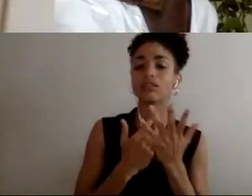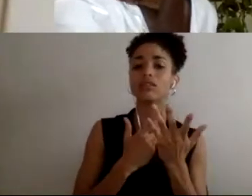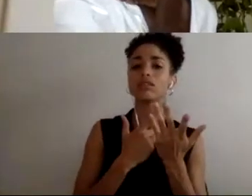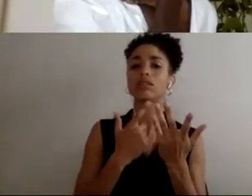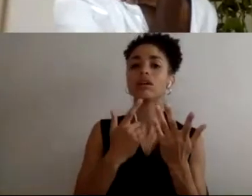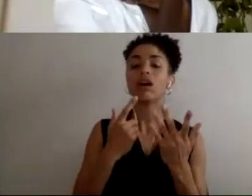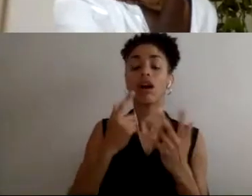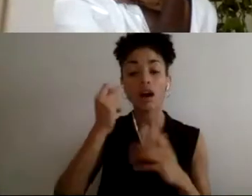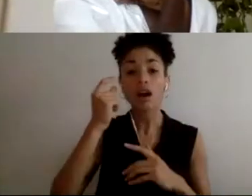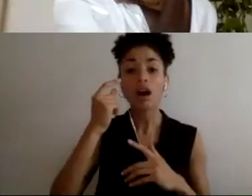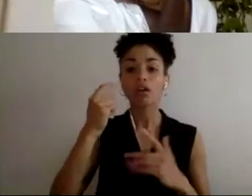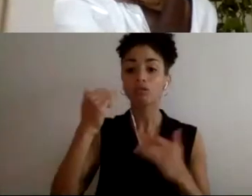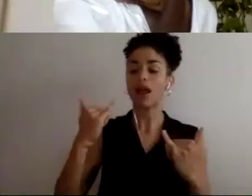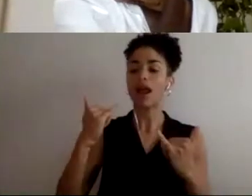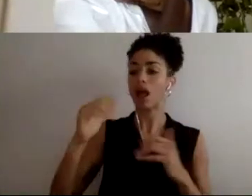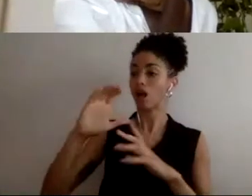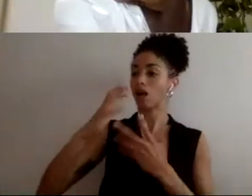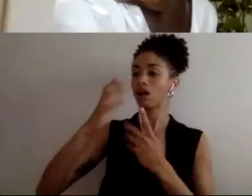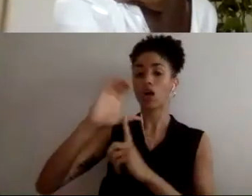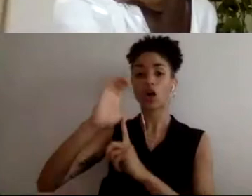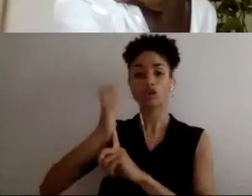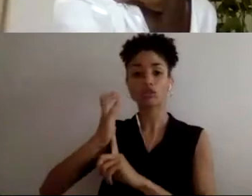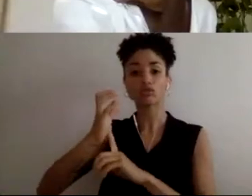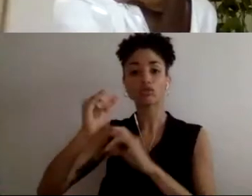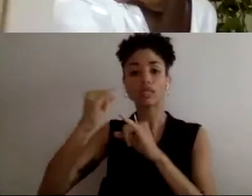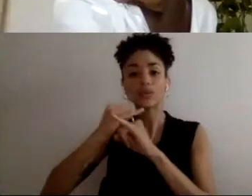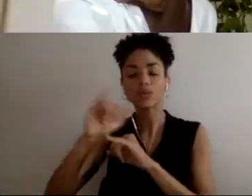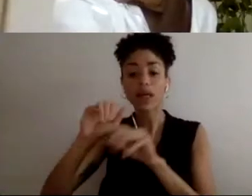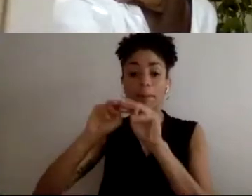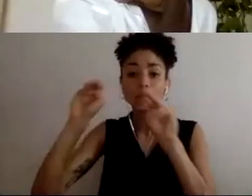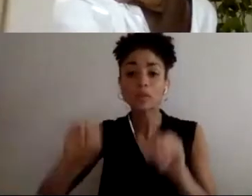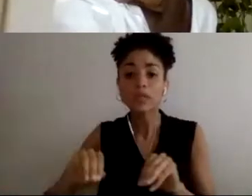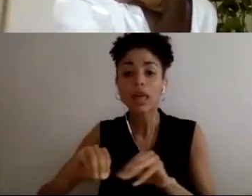time that we're in, from this conversation we just had, and to carry